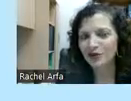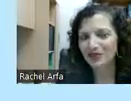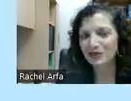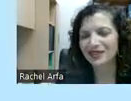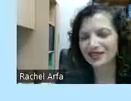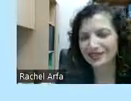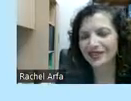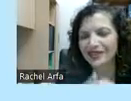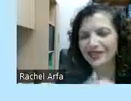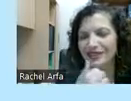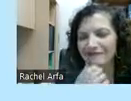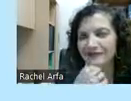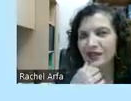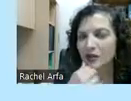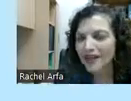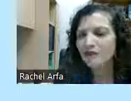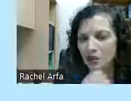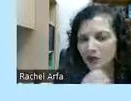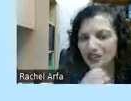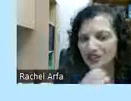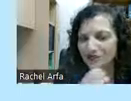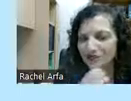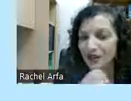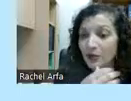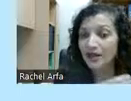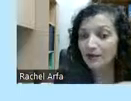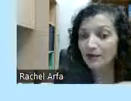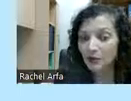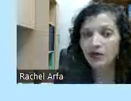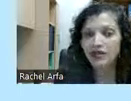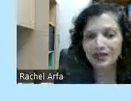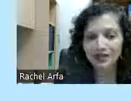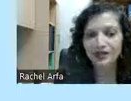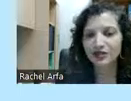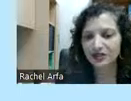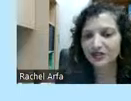a -- also recognizing we have more work to do. We have more to continue to